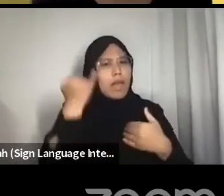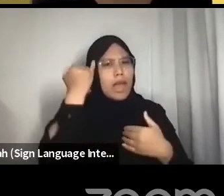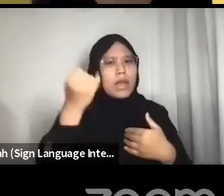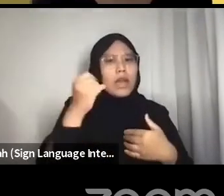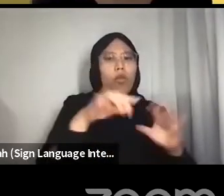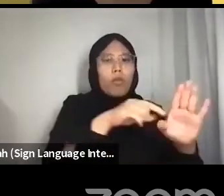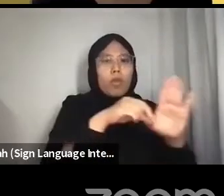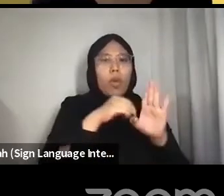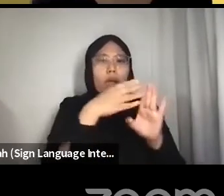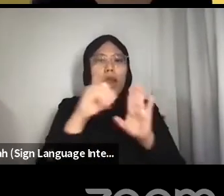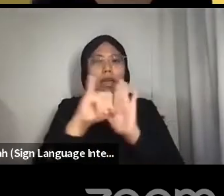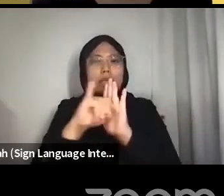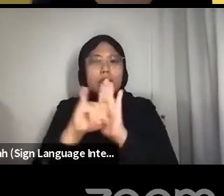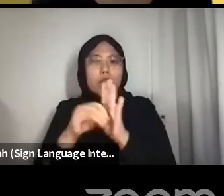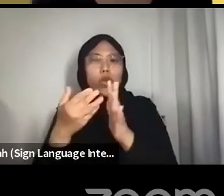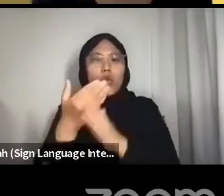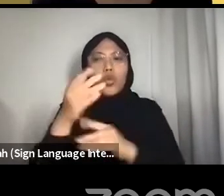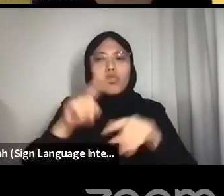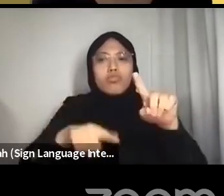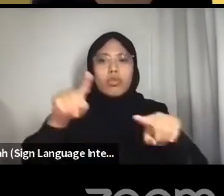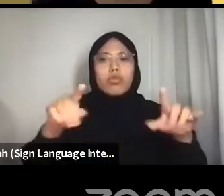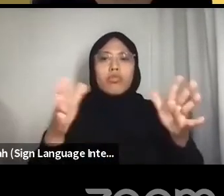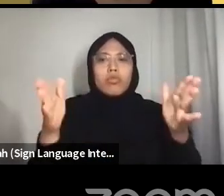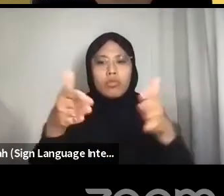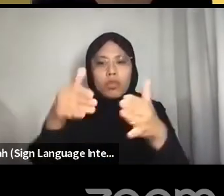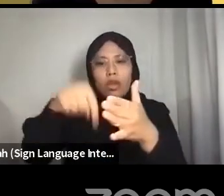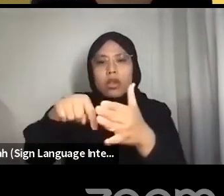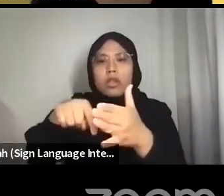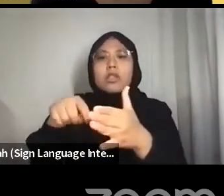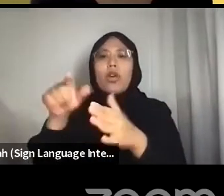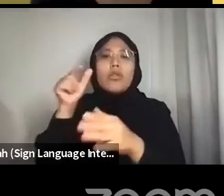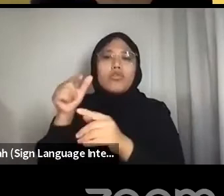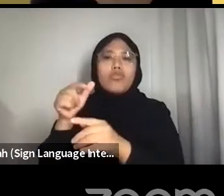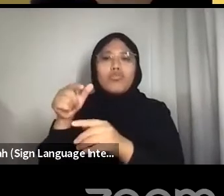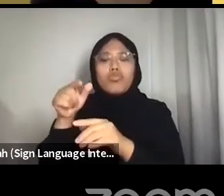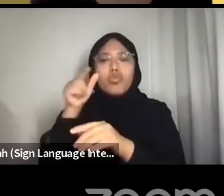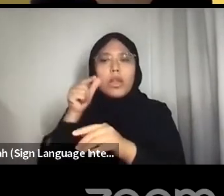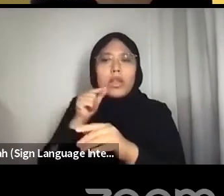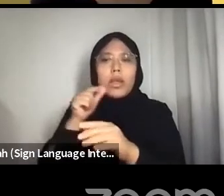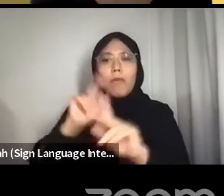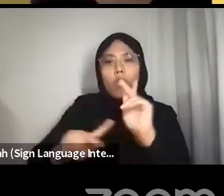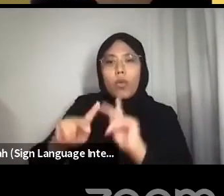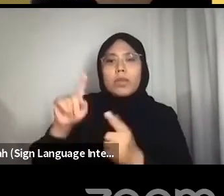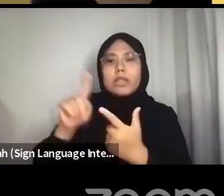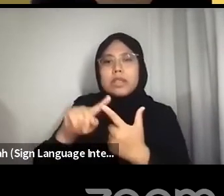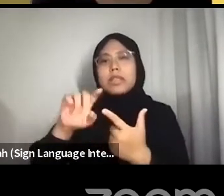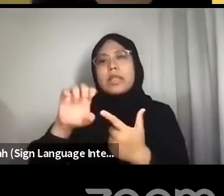through frameworks of gender performance, ethnographic portraits and transnational histories.